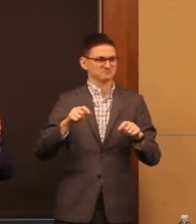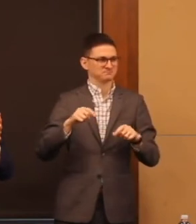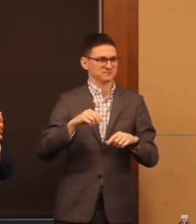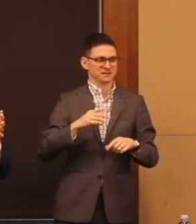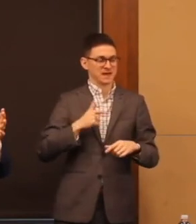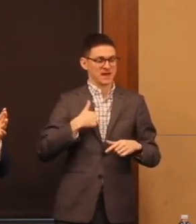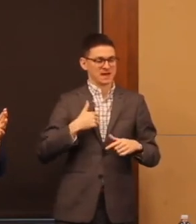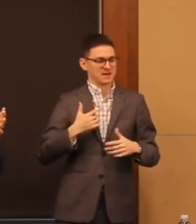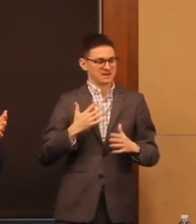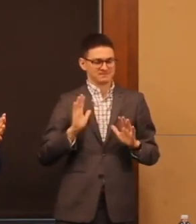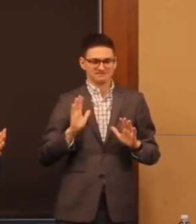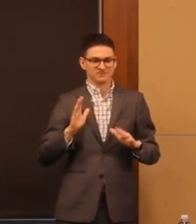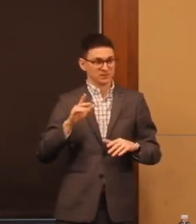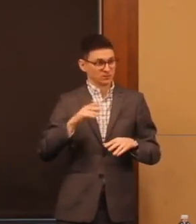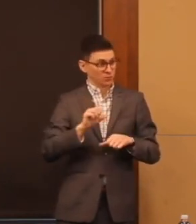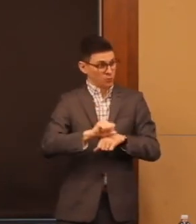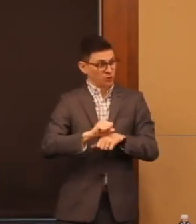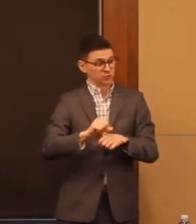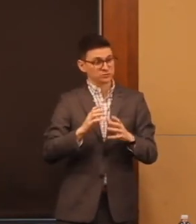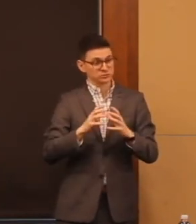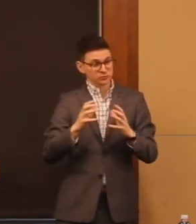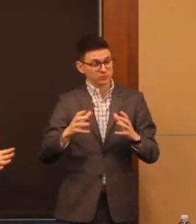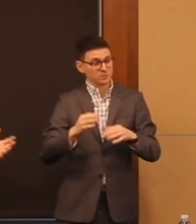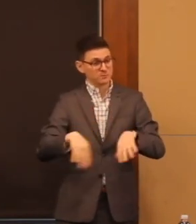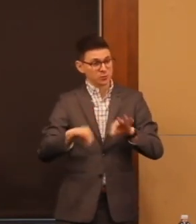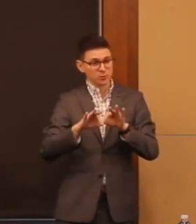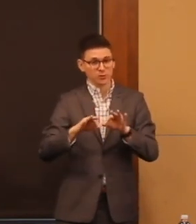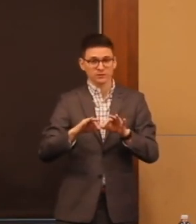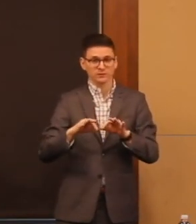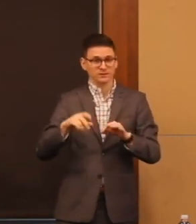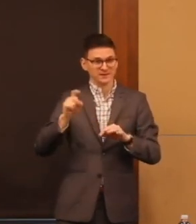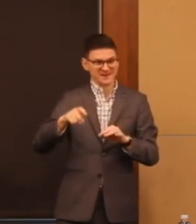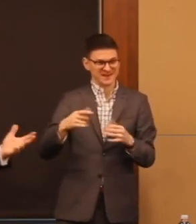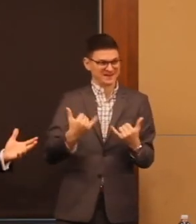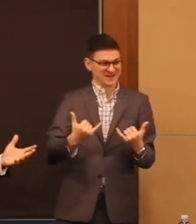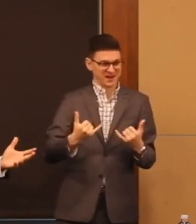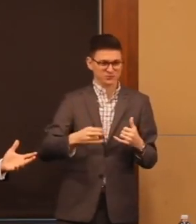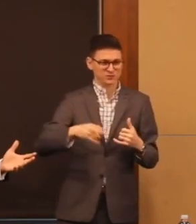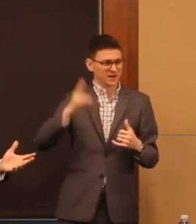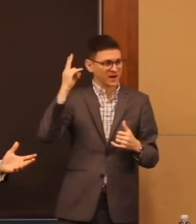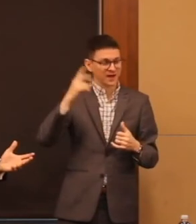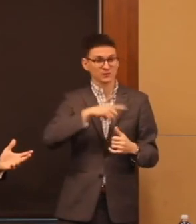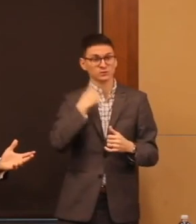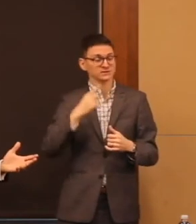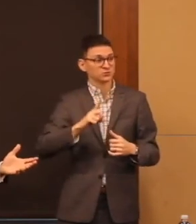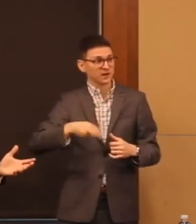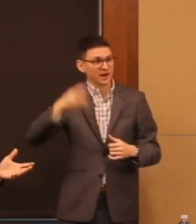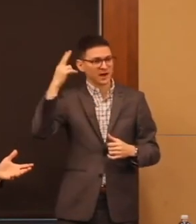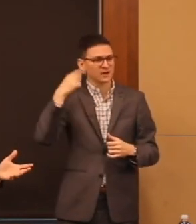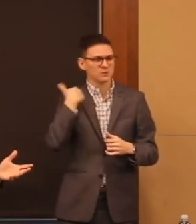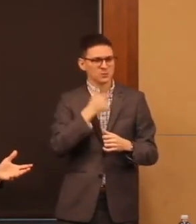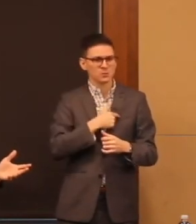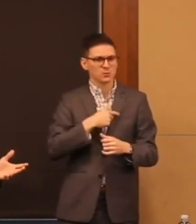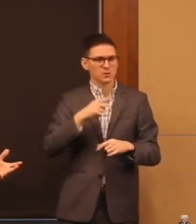Again the work’s too important, the need to urgent stakes too high for us to continue not doing this well together.